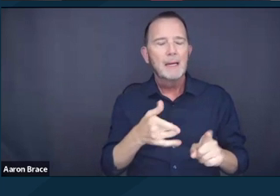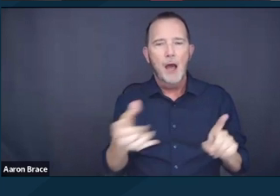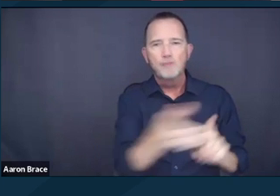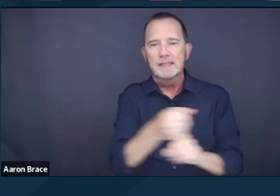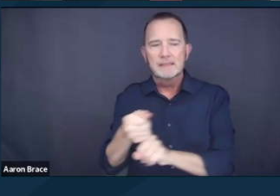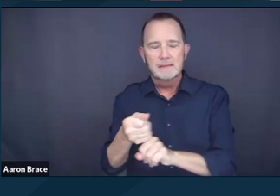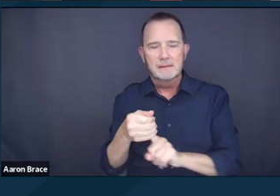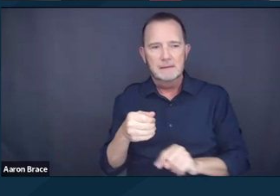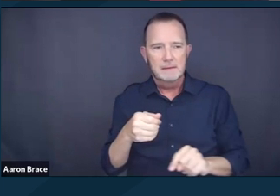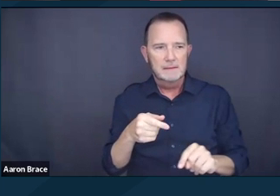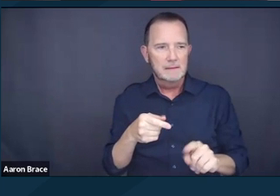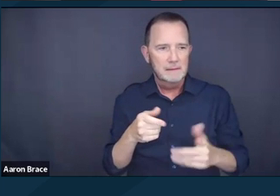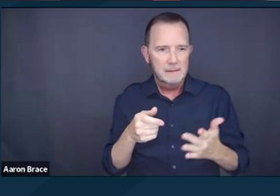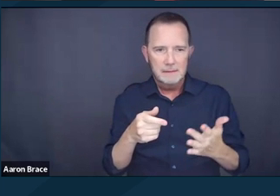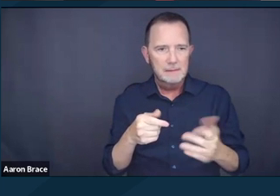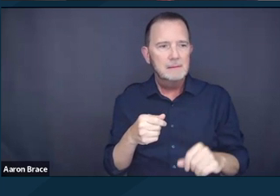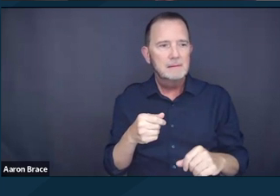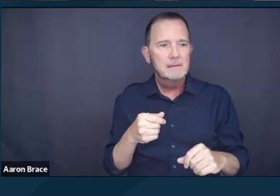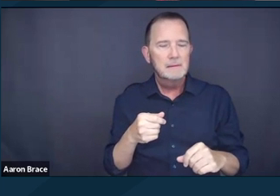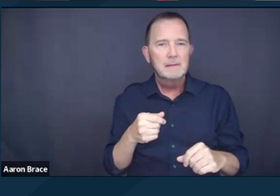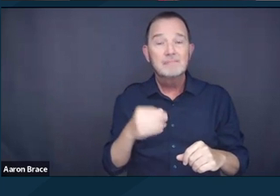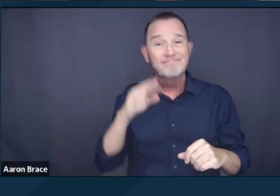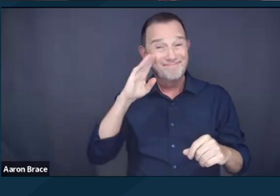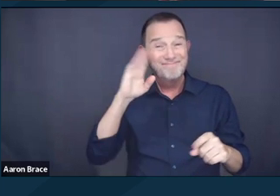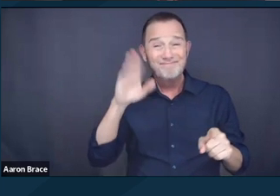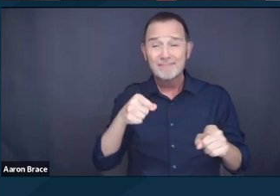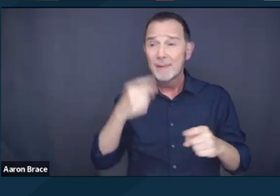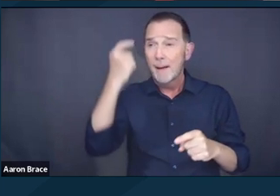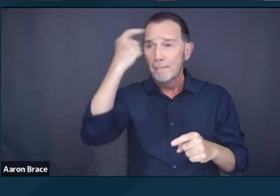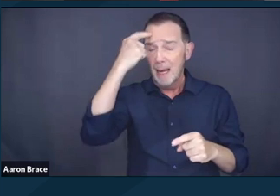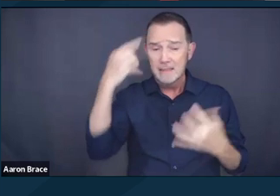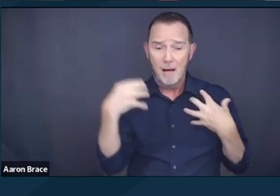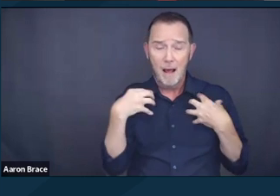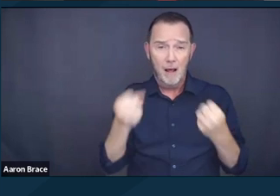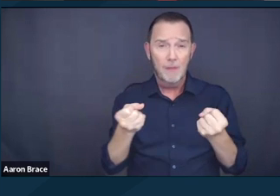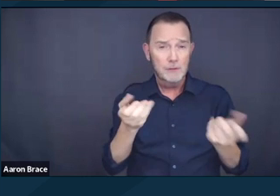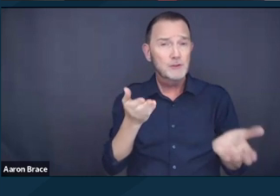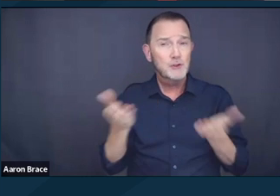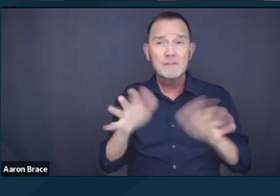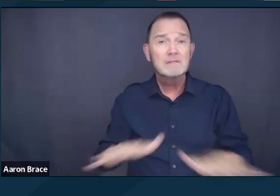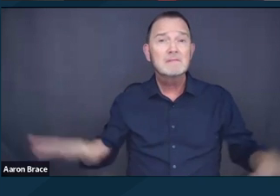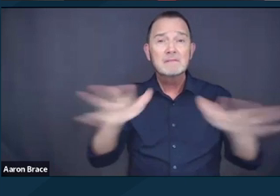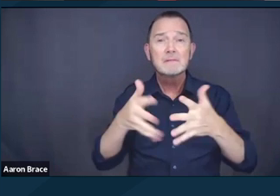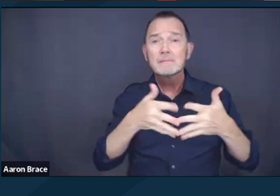Jail systems are now among the largest providers of mental health services in the United States.